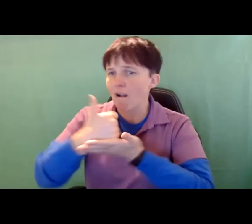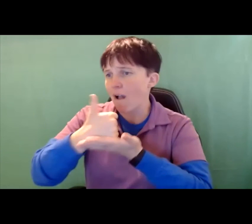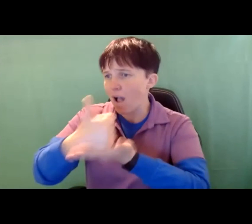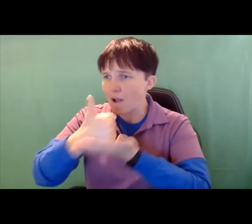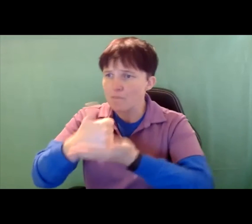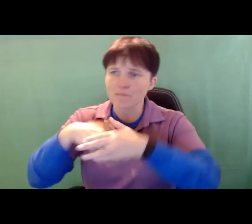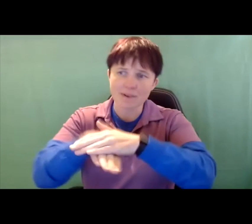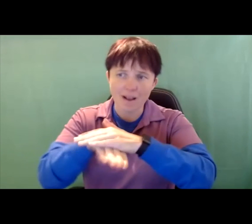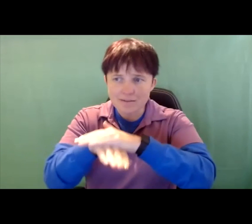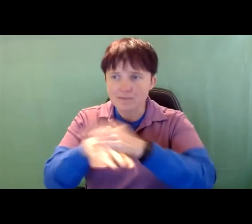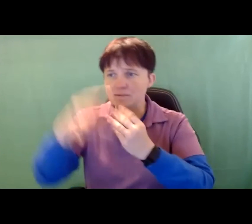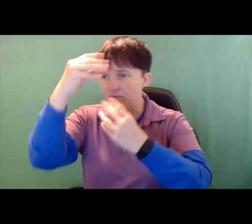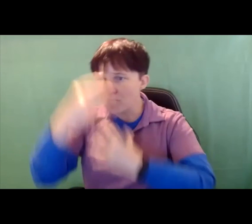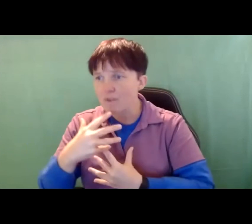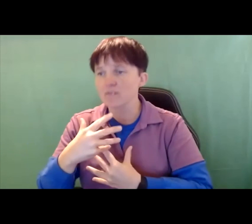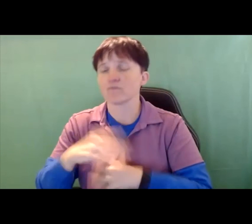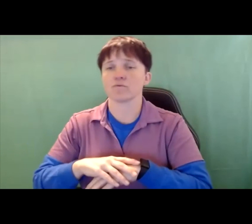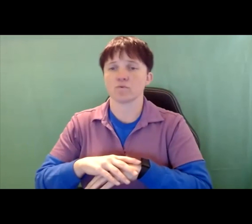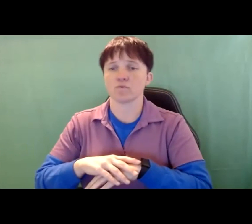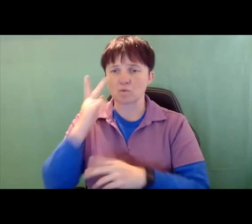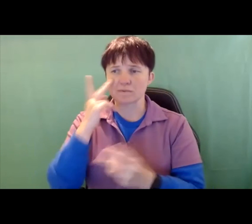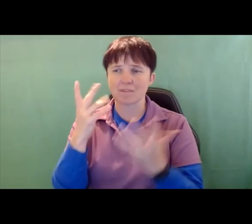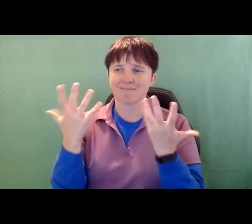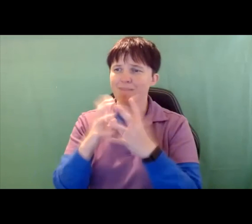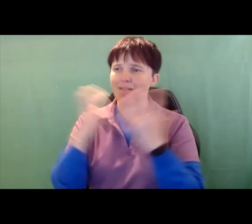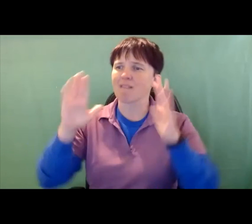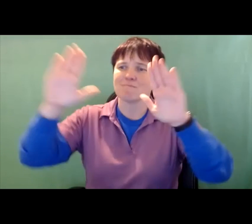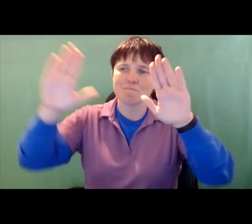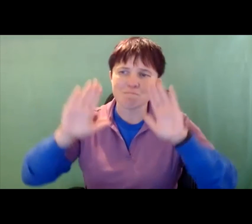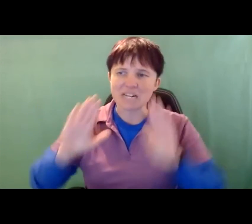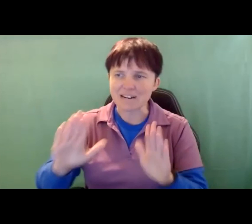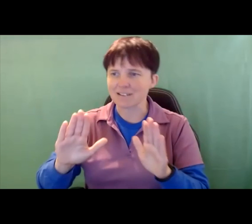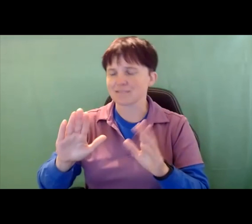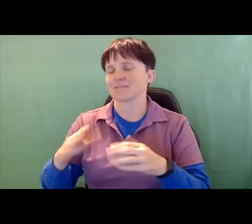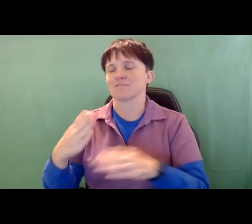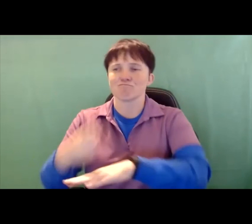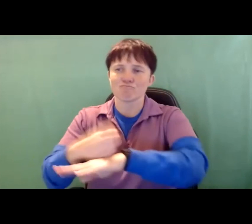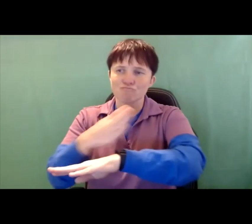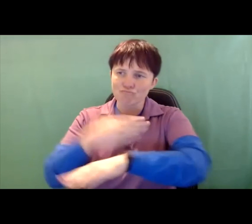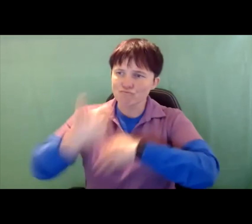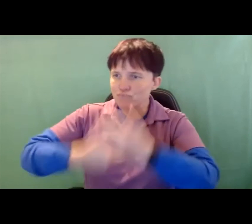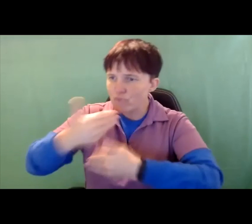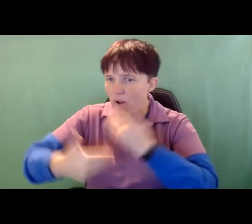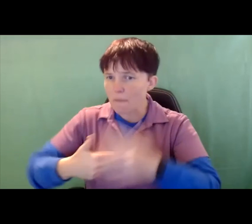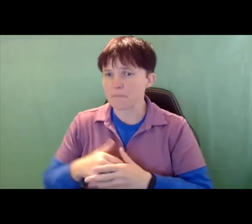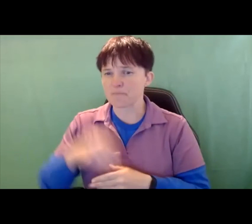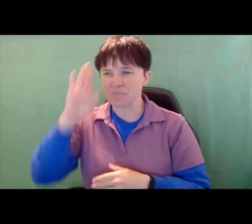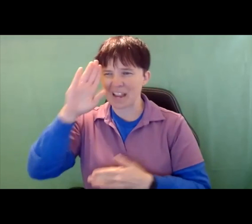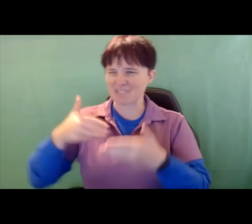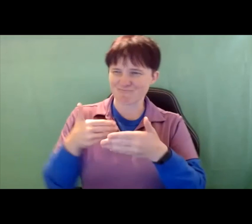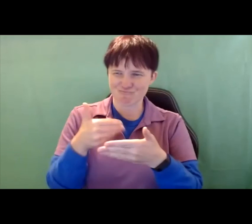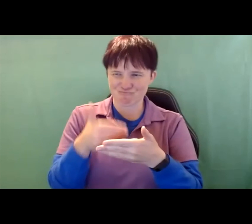We see a lot of amazing progress. I know it's we're getting close the ending.